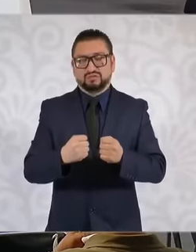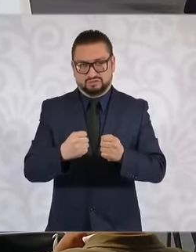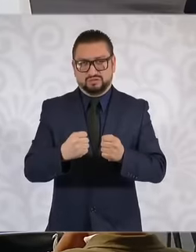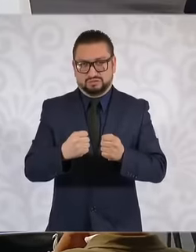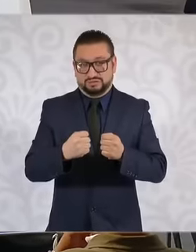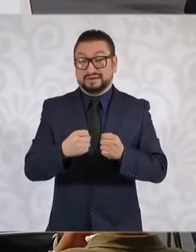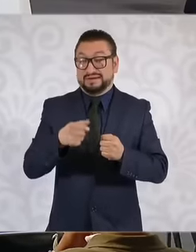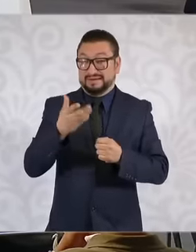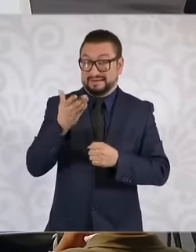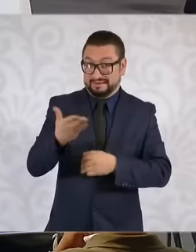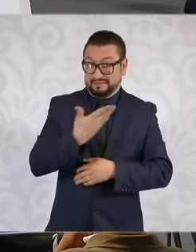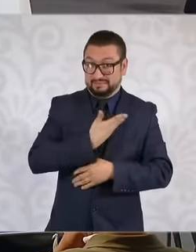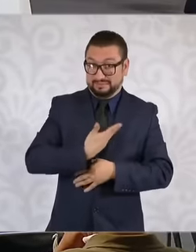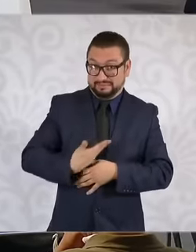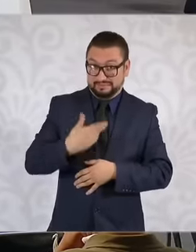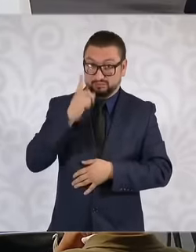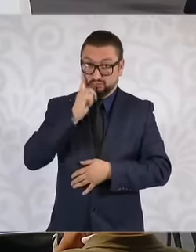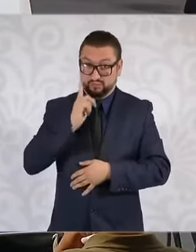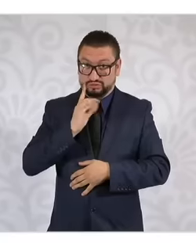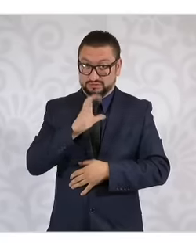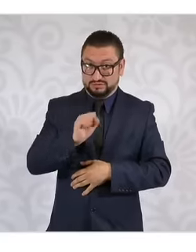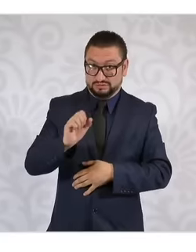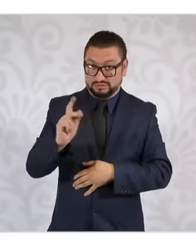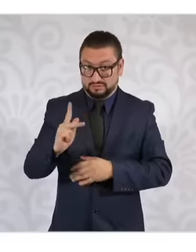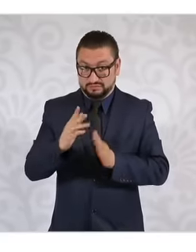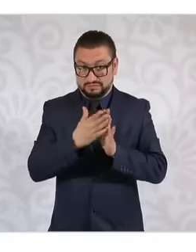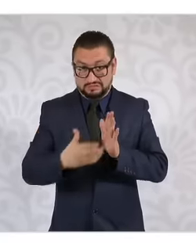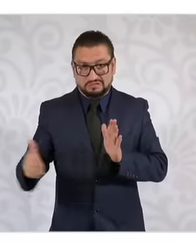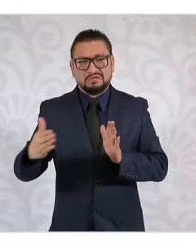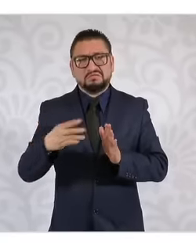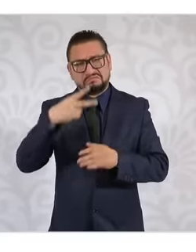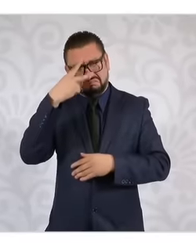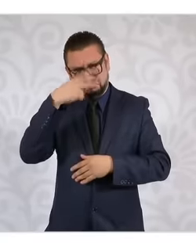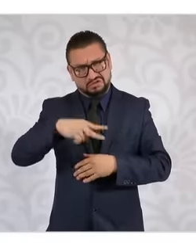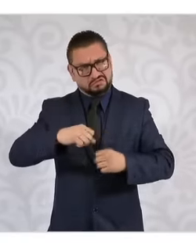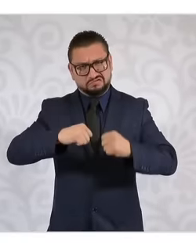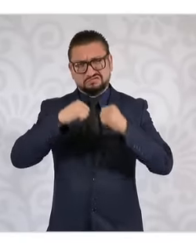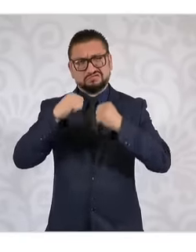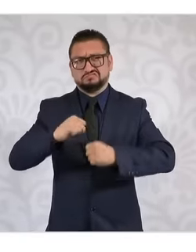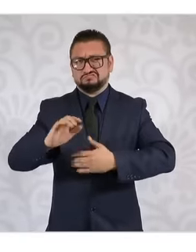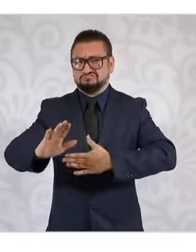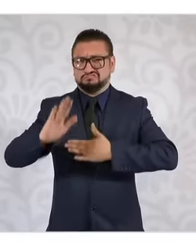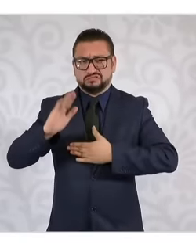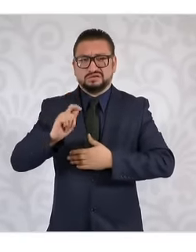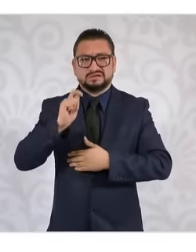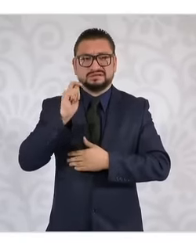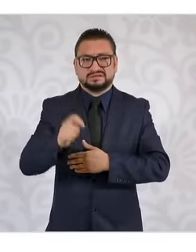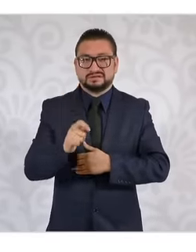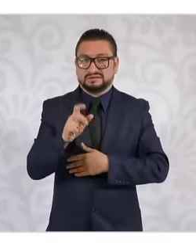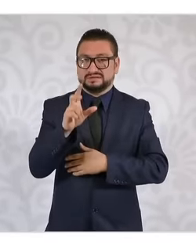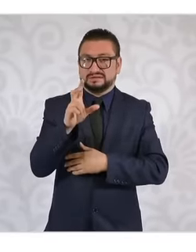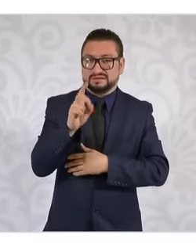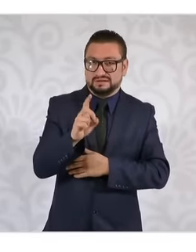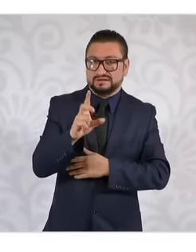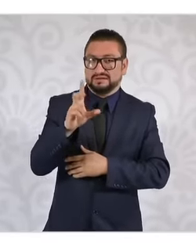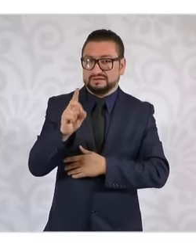President Claudia Shb Mexico will be able to fulfill the commitment called 30 30 30 which is